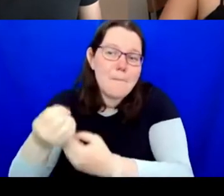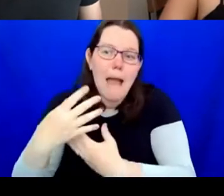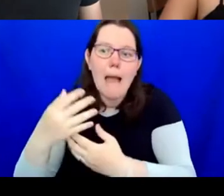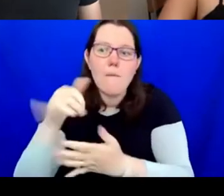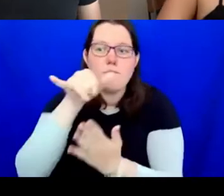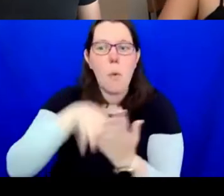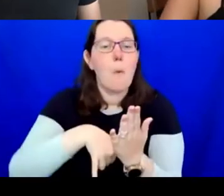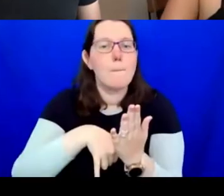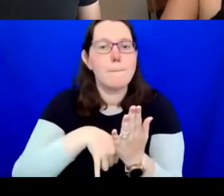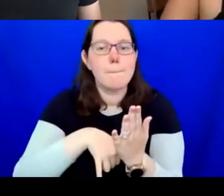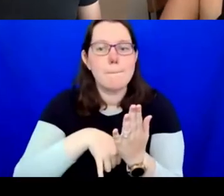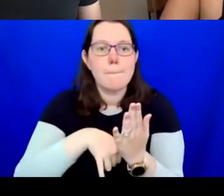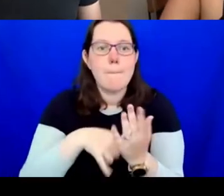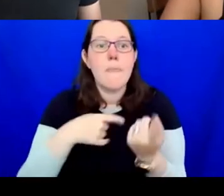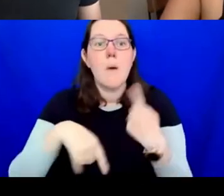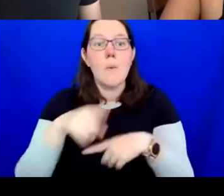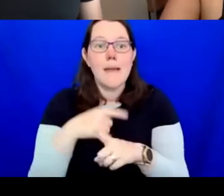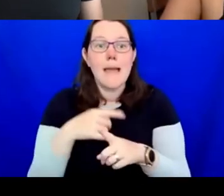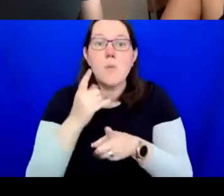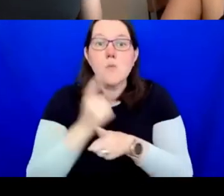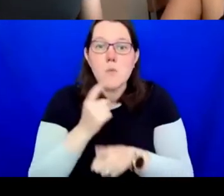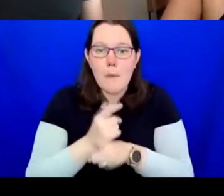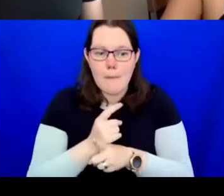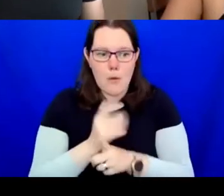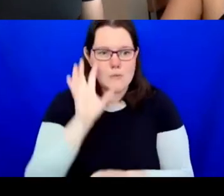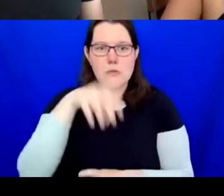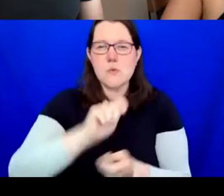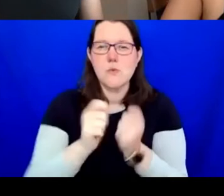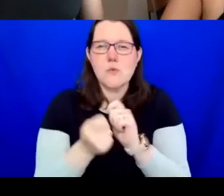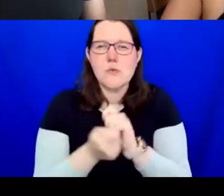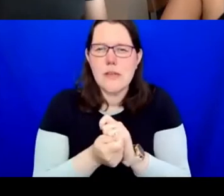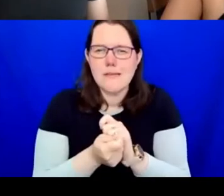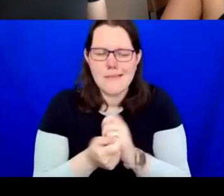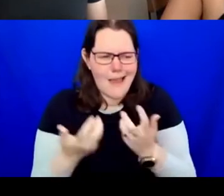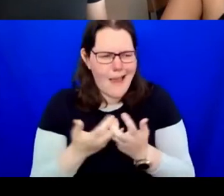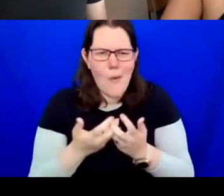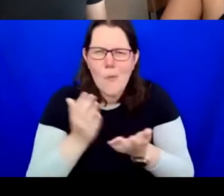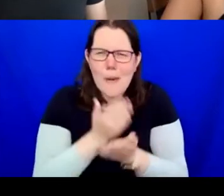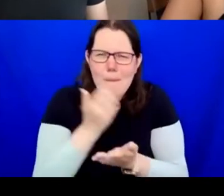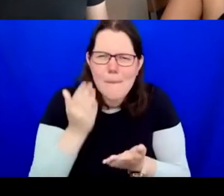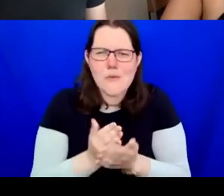How can we create, encourage and embed a process of meaningful transformation? To start us off,